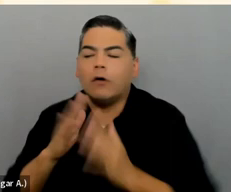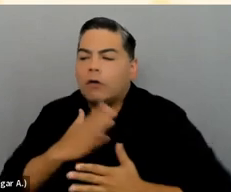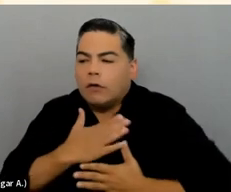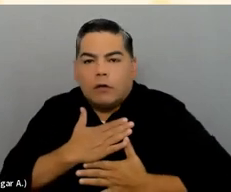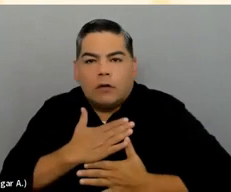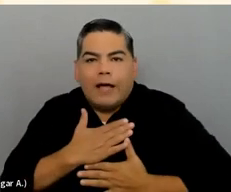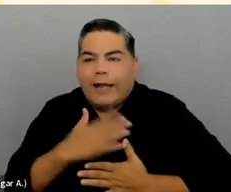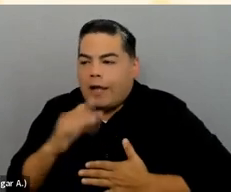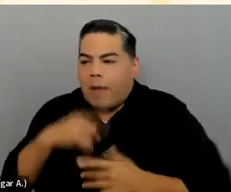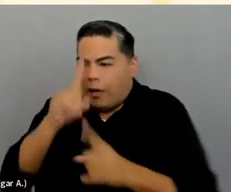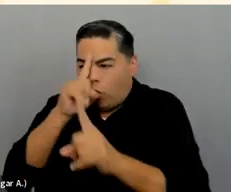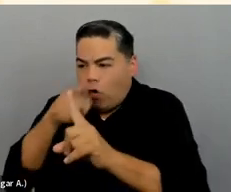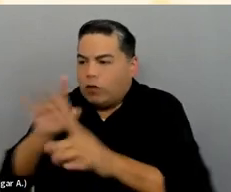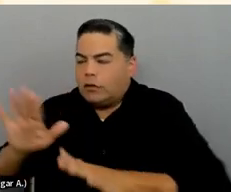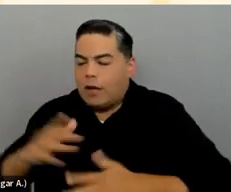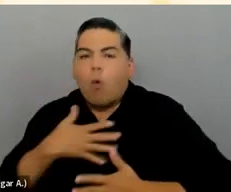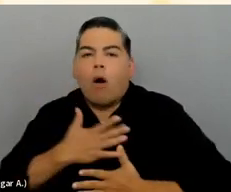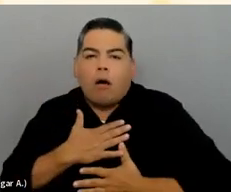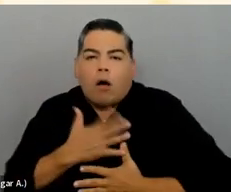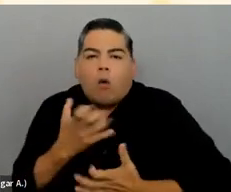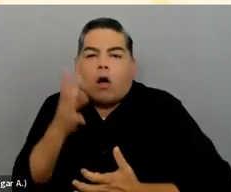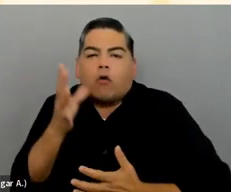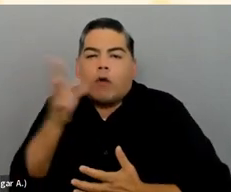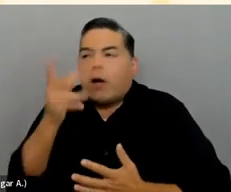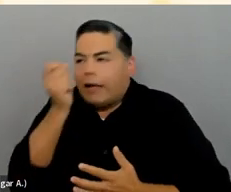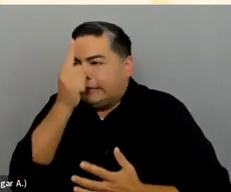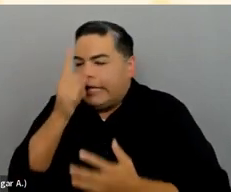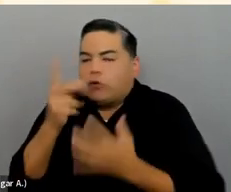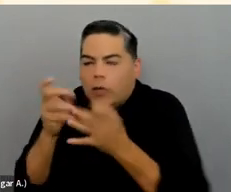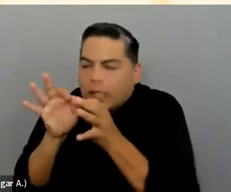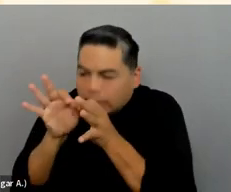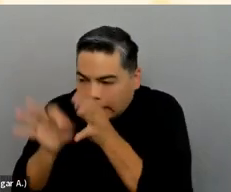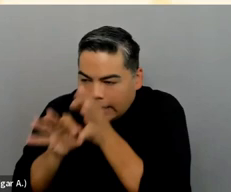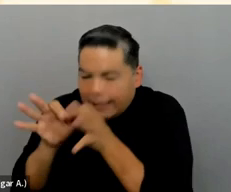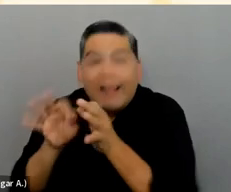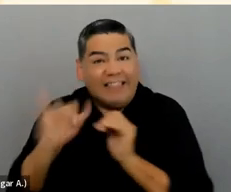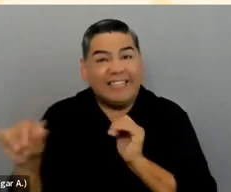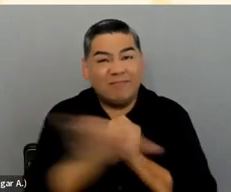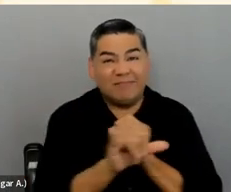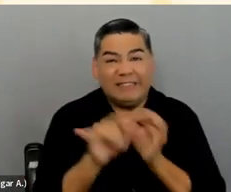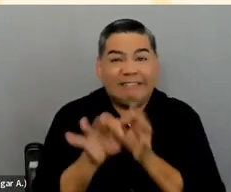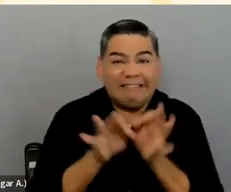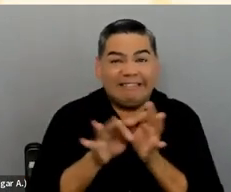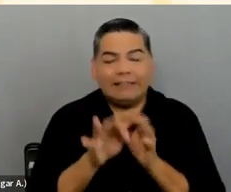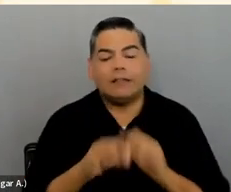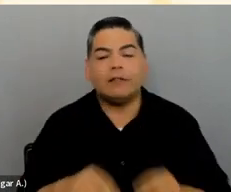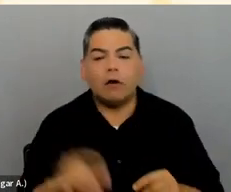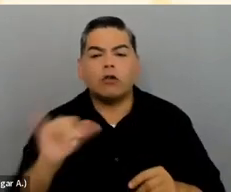which I really like thinking about it that way. Yes, that’s good. Yes. I'll also quickly plug a talk that's coming up later today